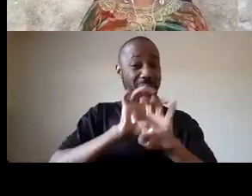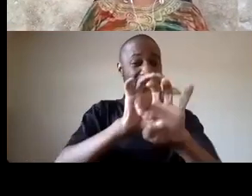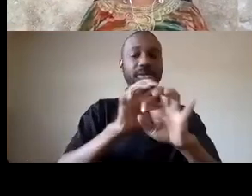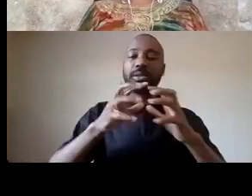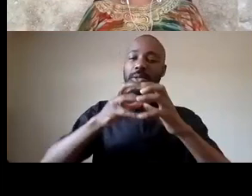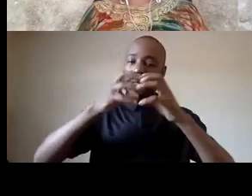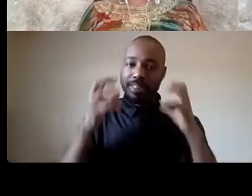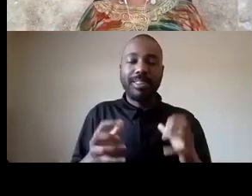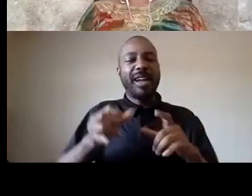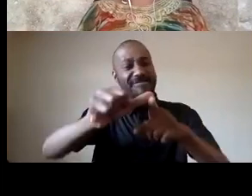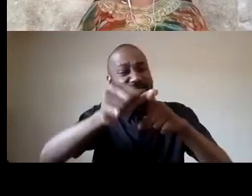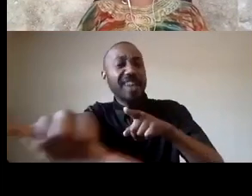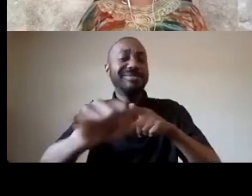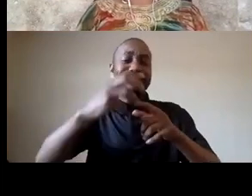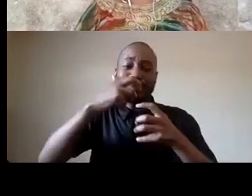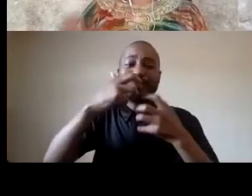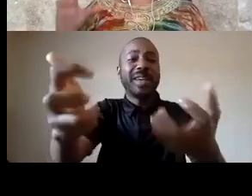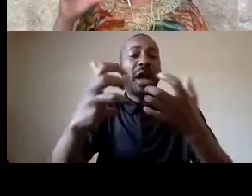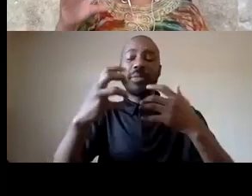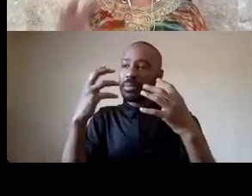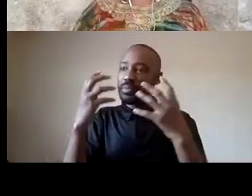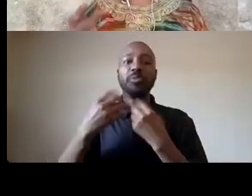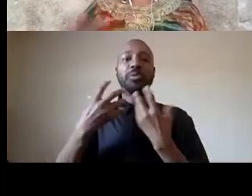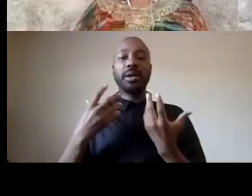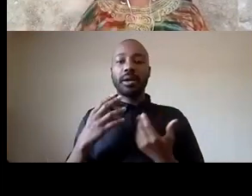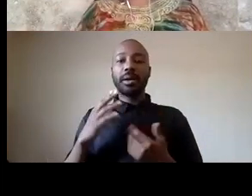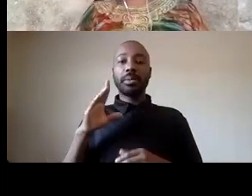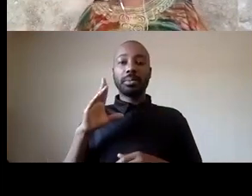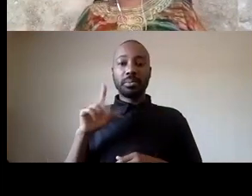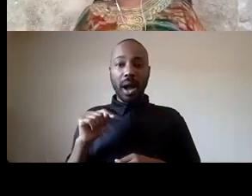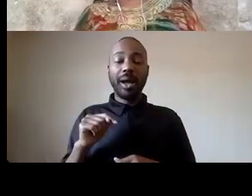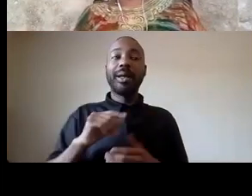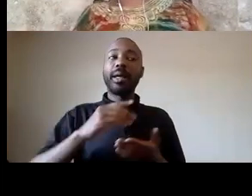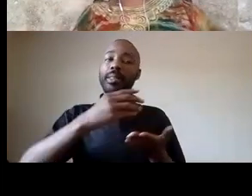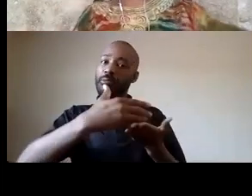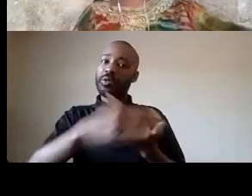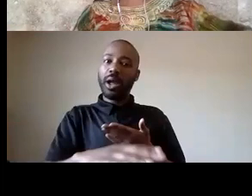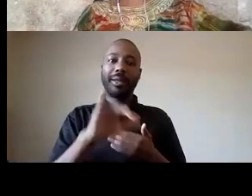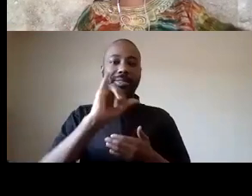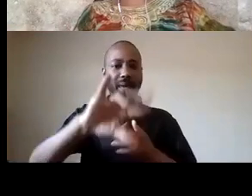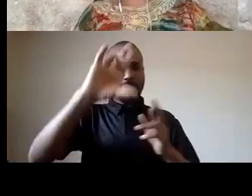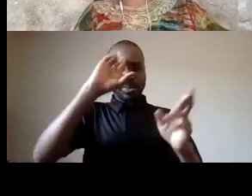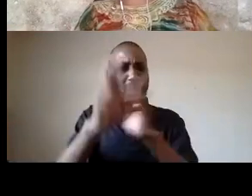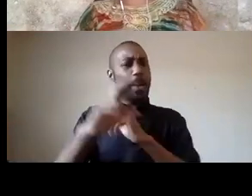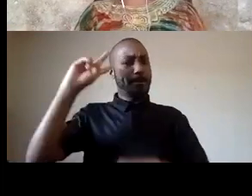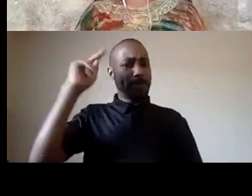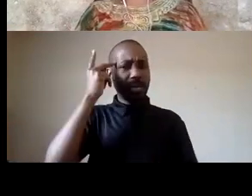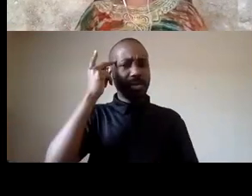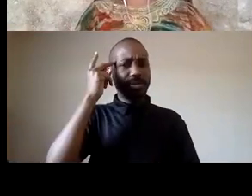a lot of yelling at them but they reject respectability politics we're not developing a movement where